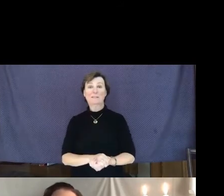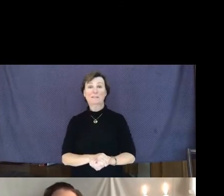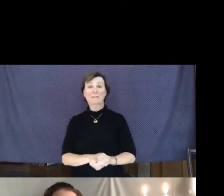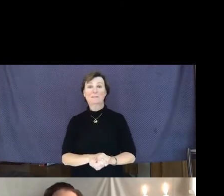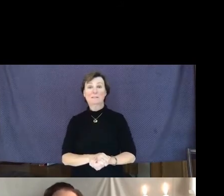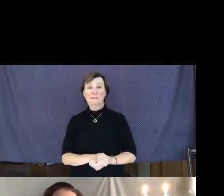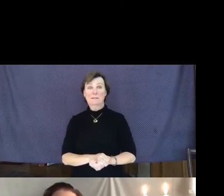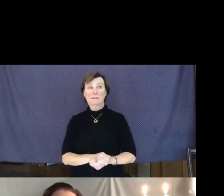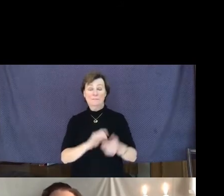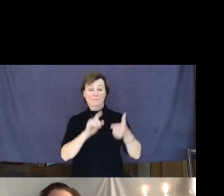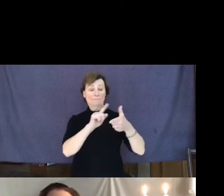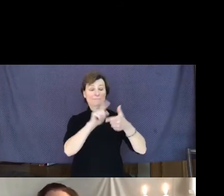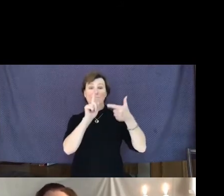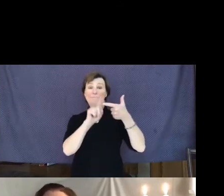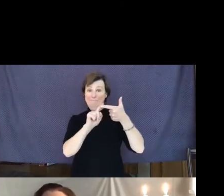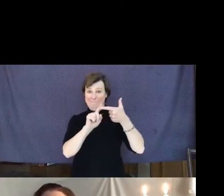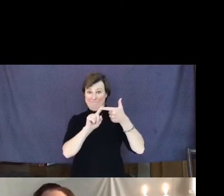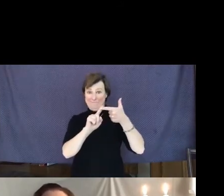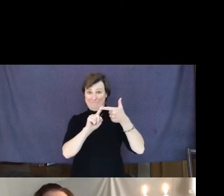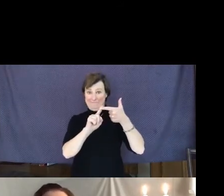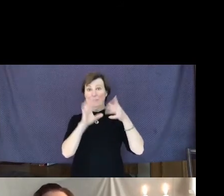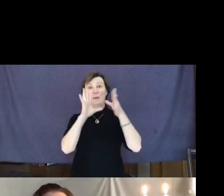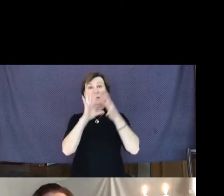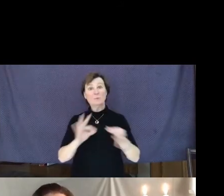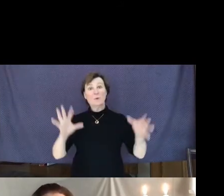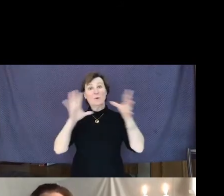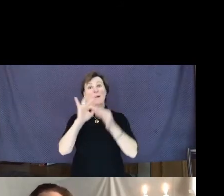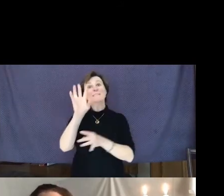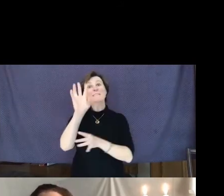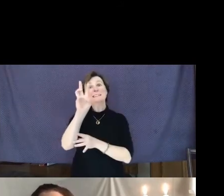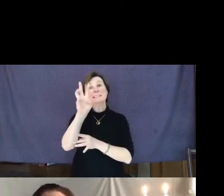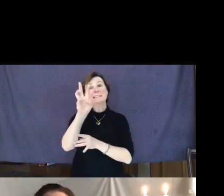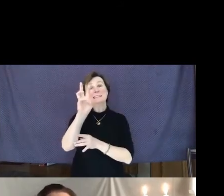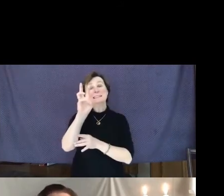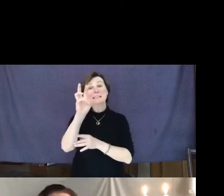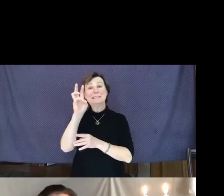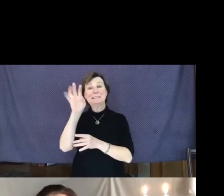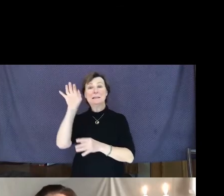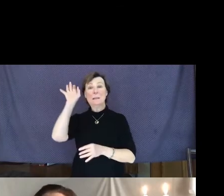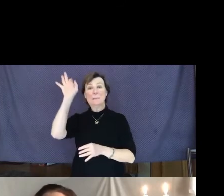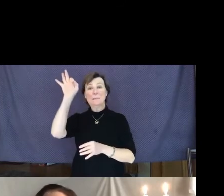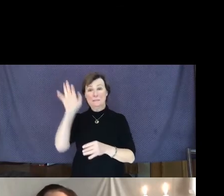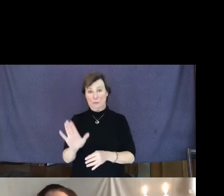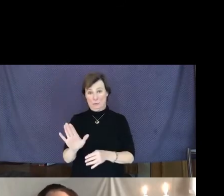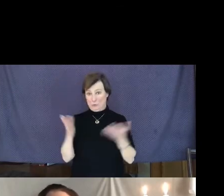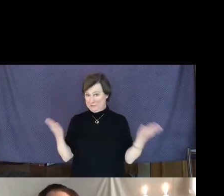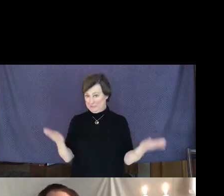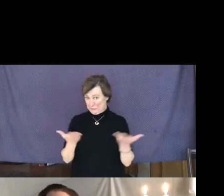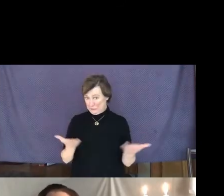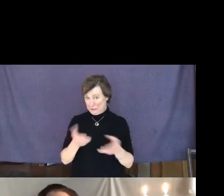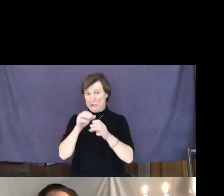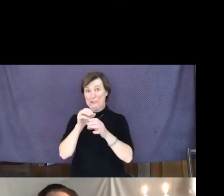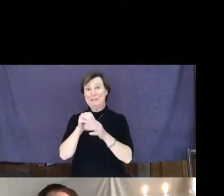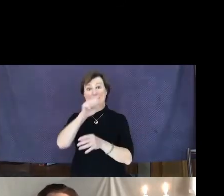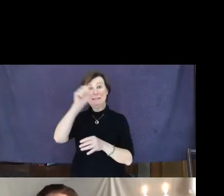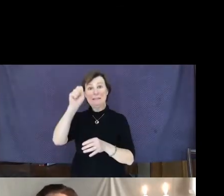Then there's the story of six clergymen here in Salem who stood unarmed